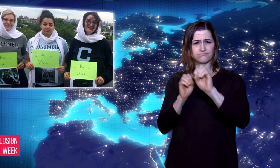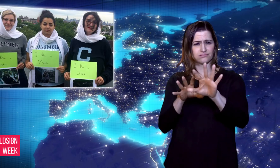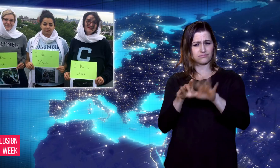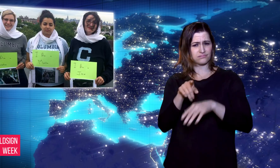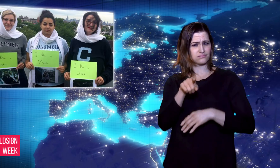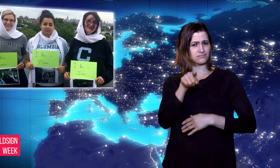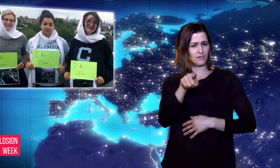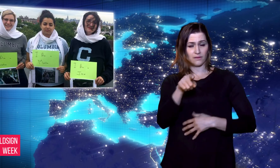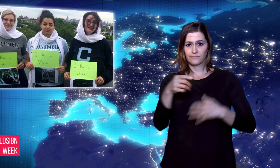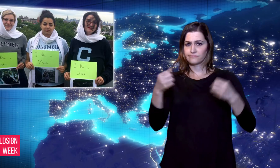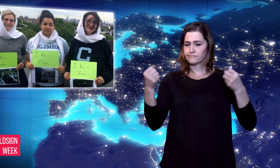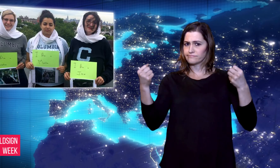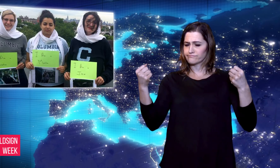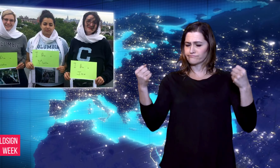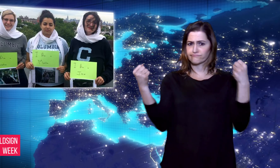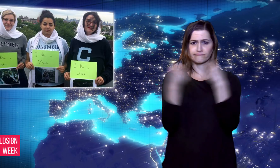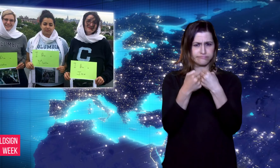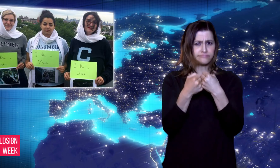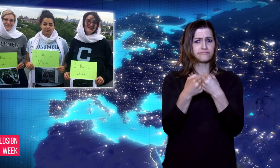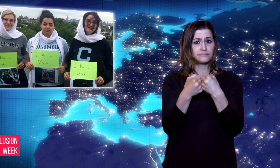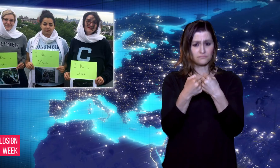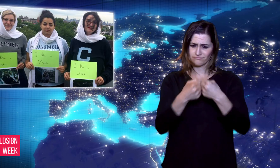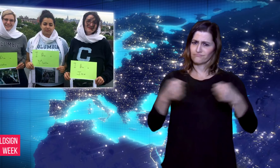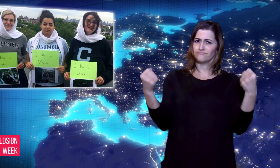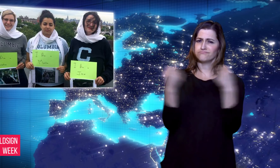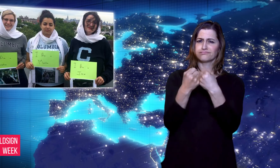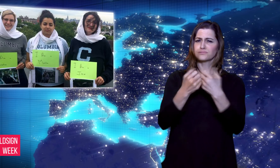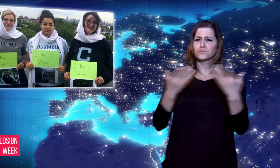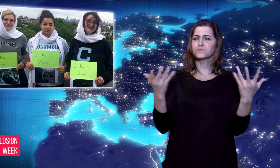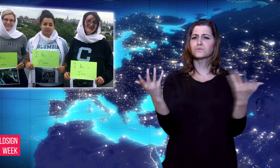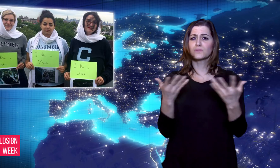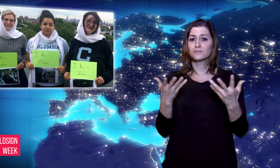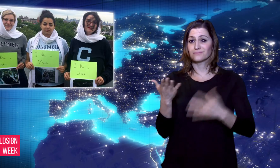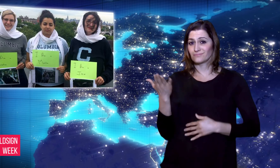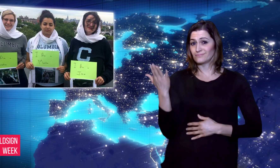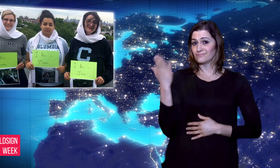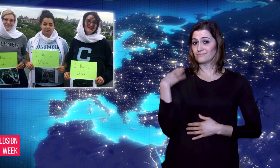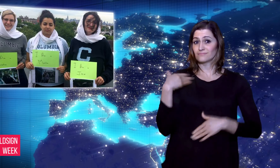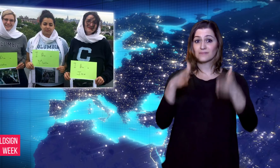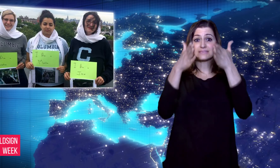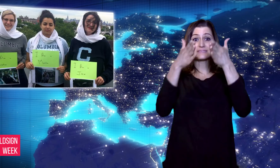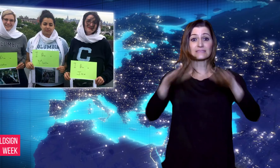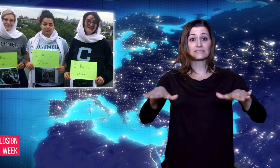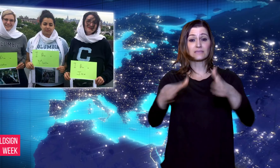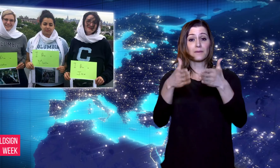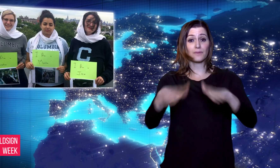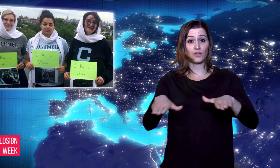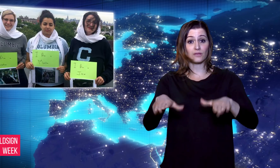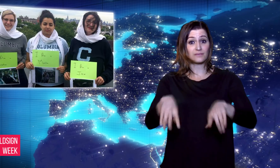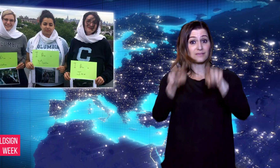announcement last December that police